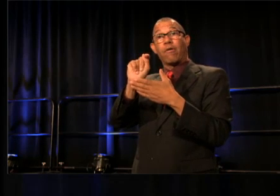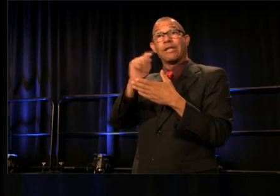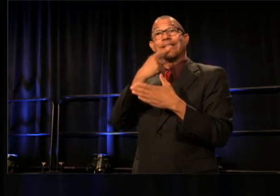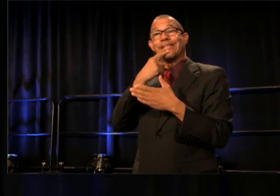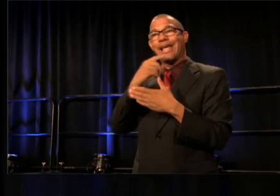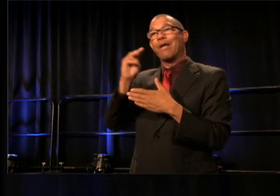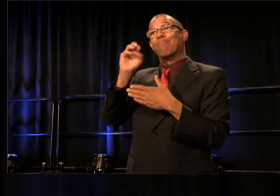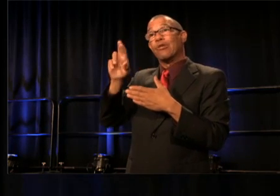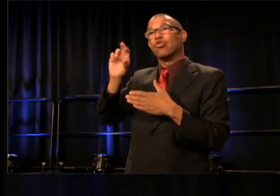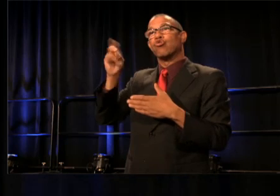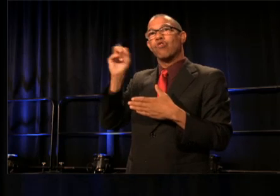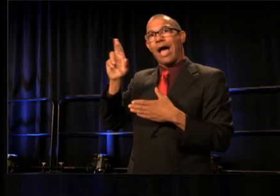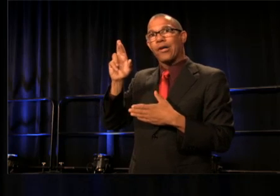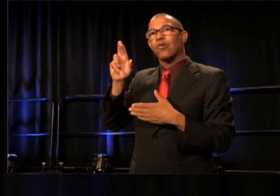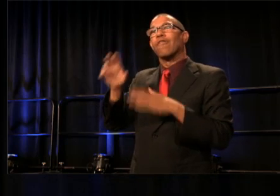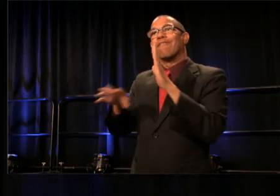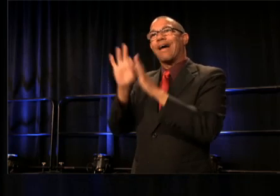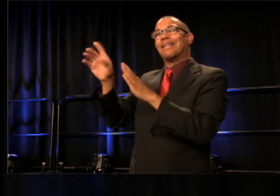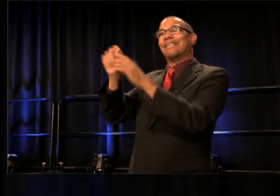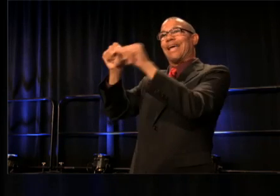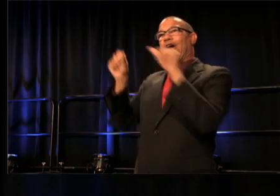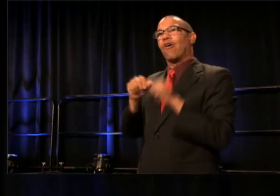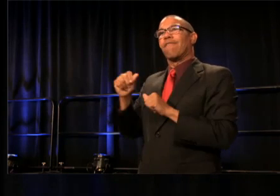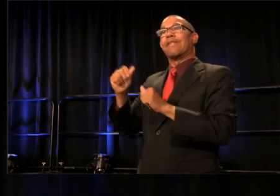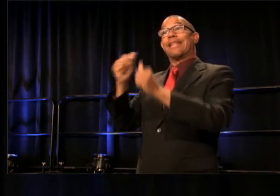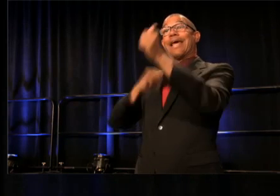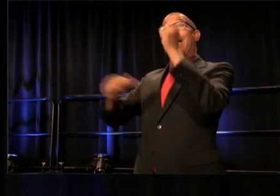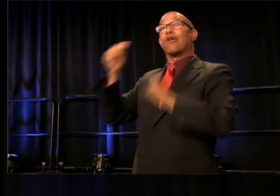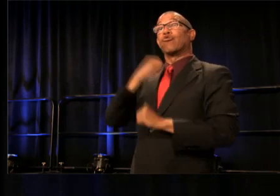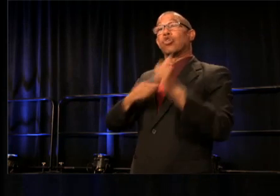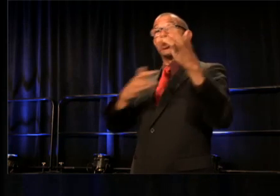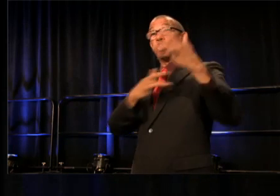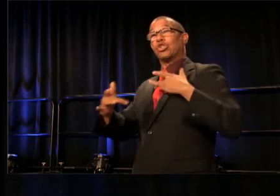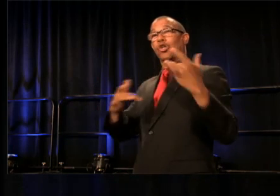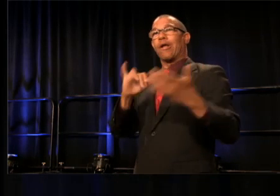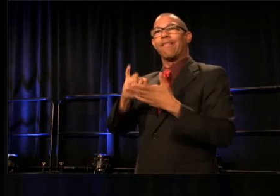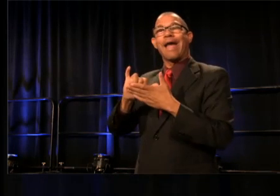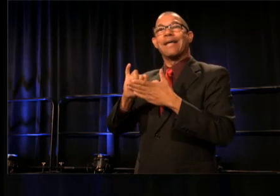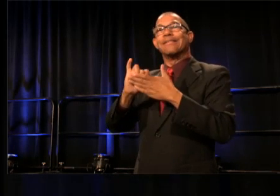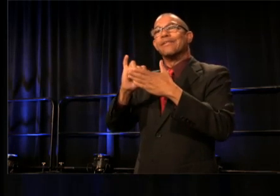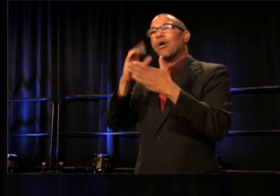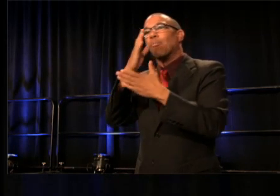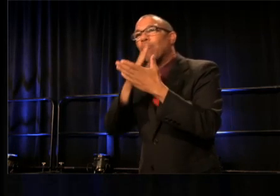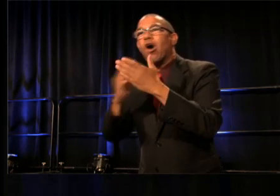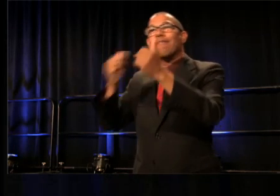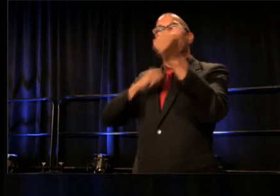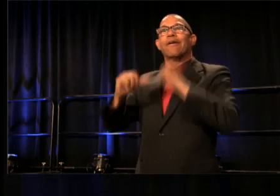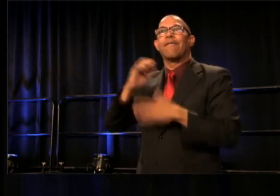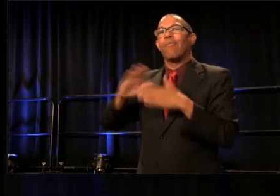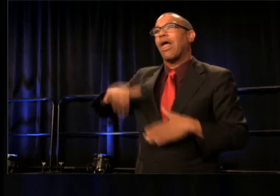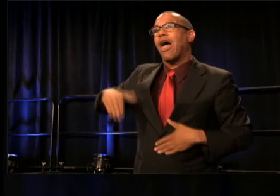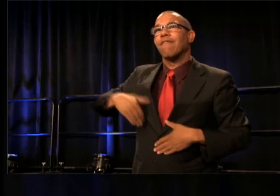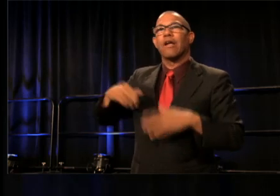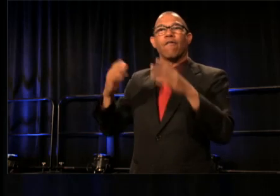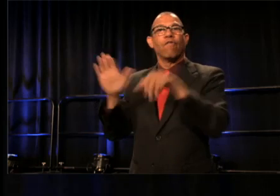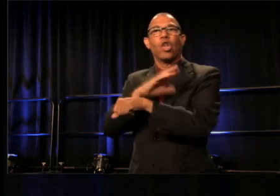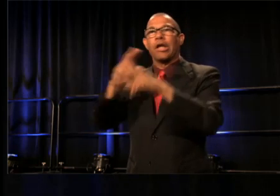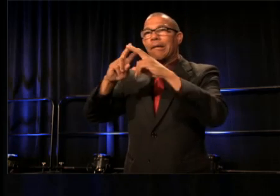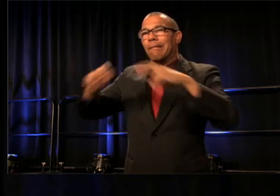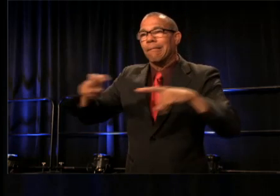of theatrical concern as unexplored territory." I too have theatrical concern, for unexplored territory.